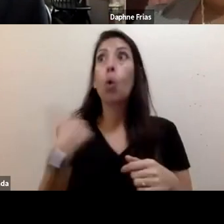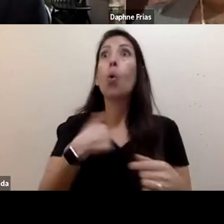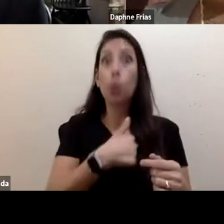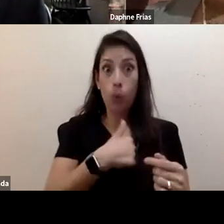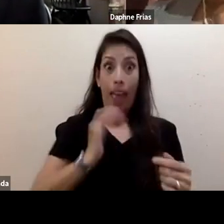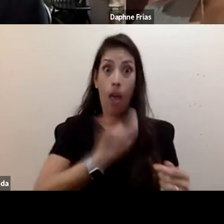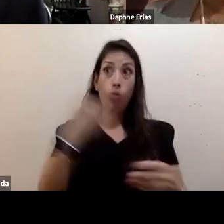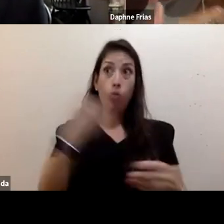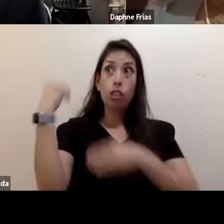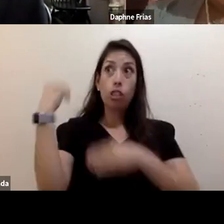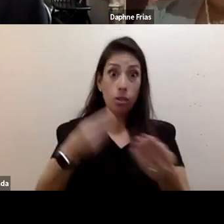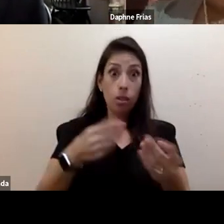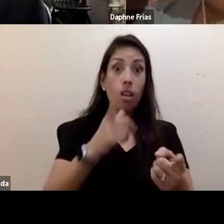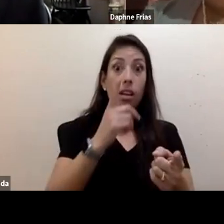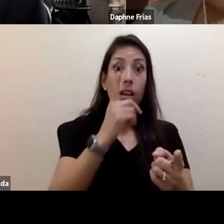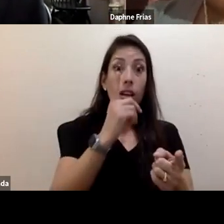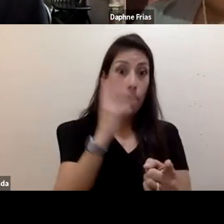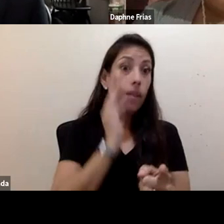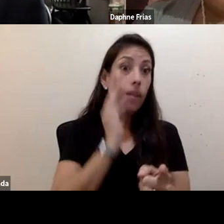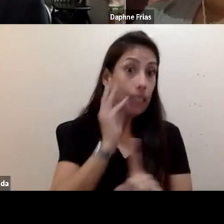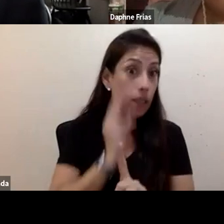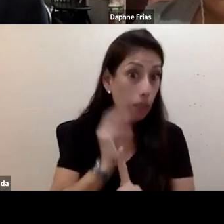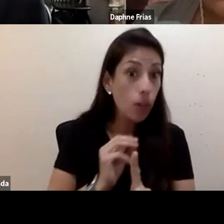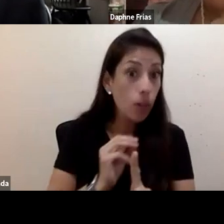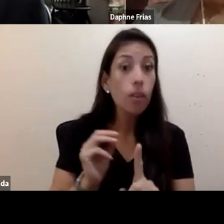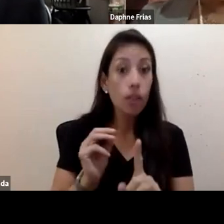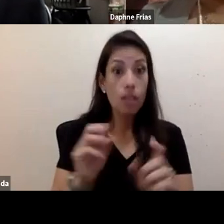we are not the ones who currently have the power to do something about it,